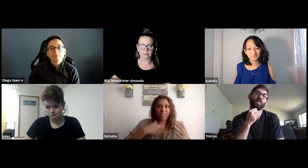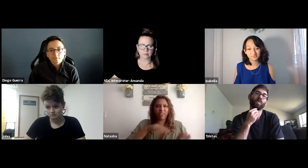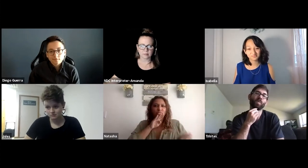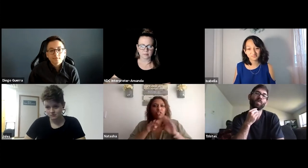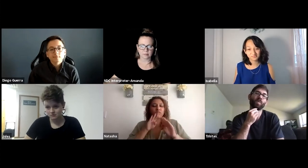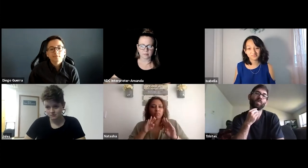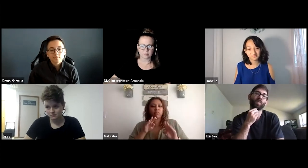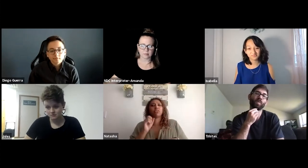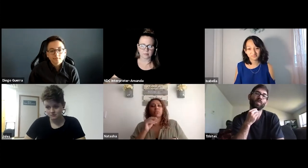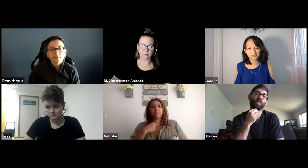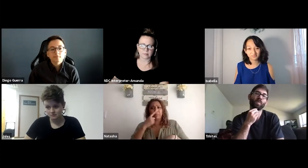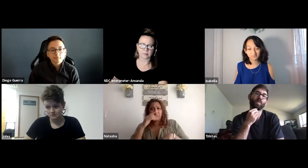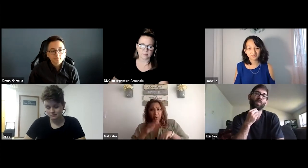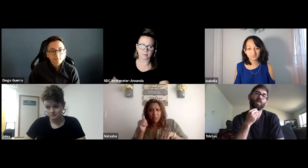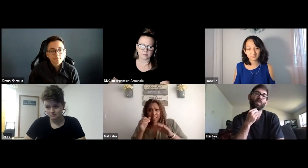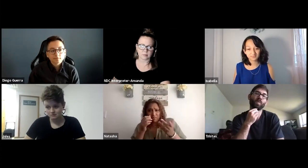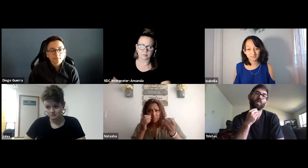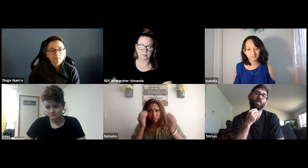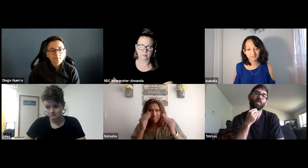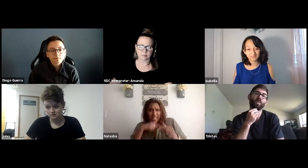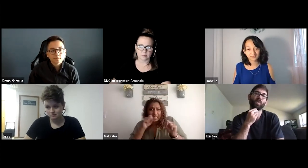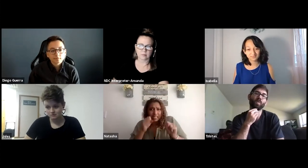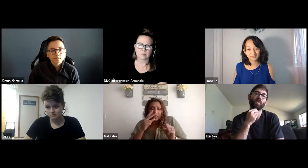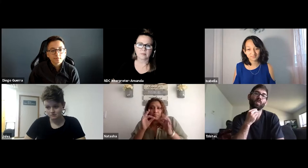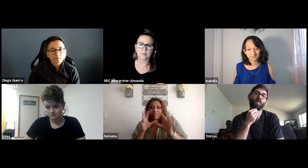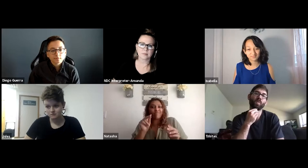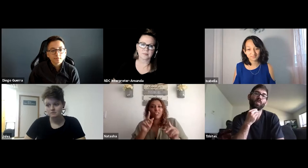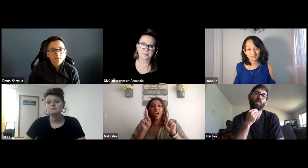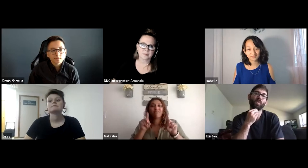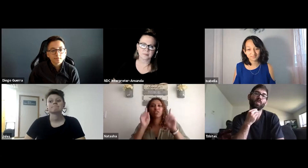When the professor would speak I couldn't see the interpreter and that was quite frustrating.